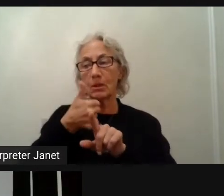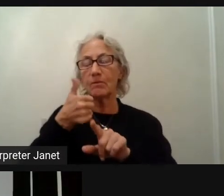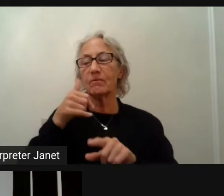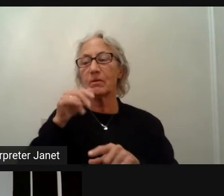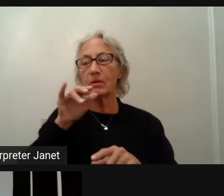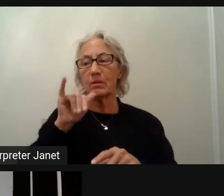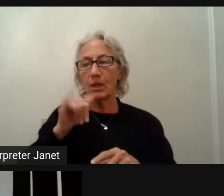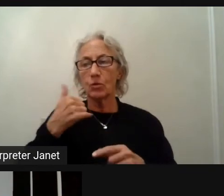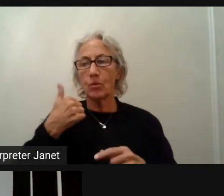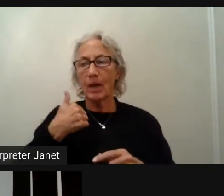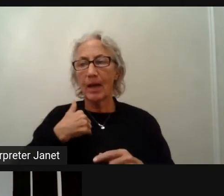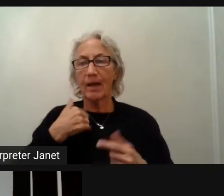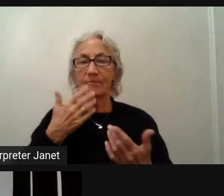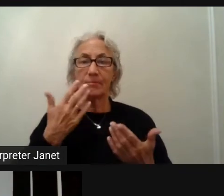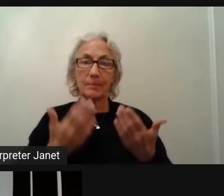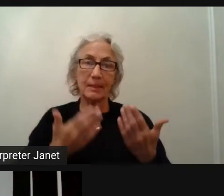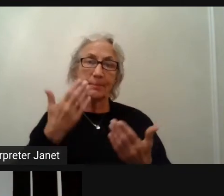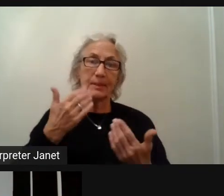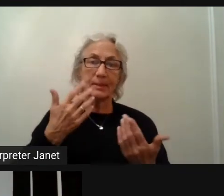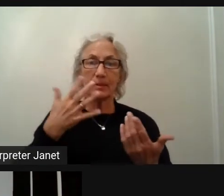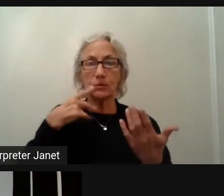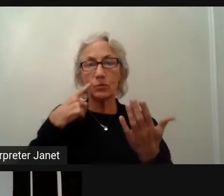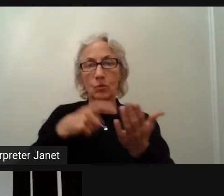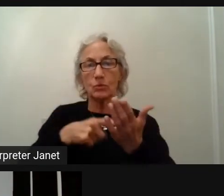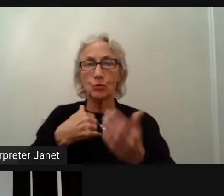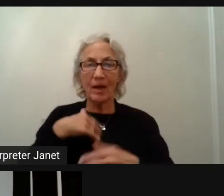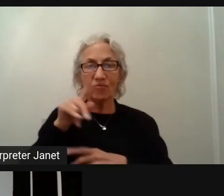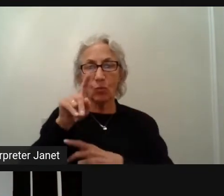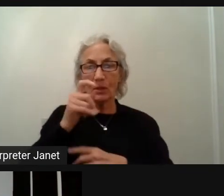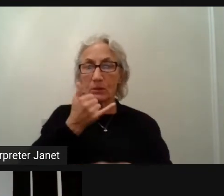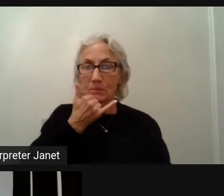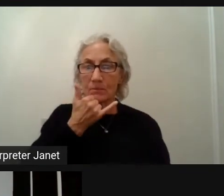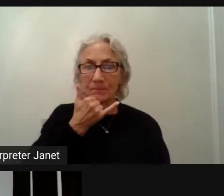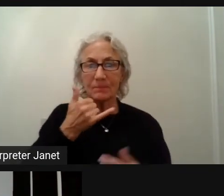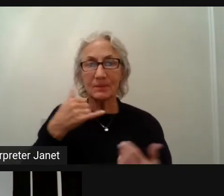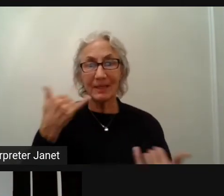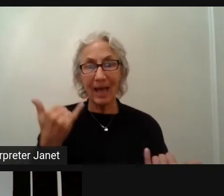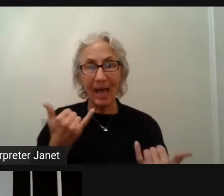okay, we have 100 errors, what to do now? That's simple.